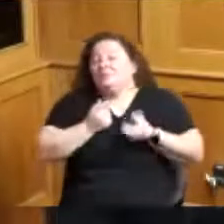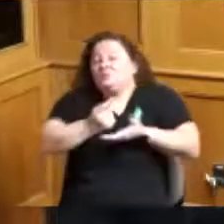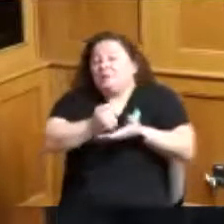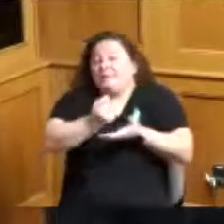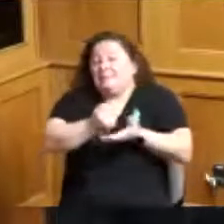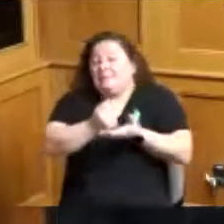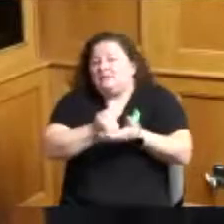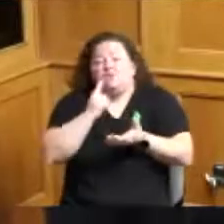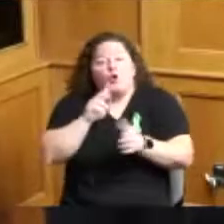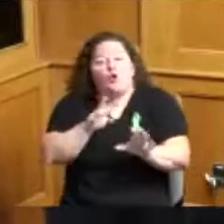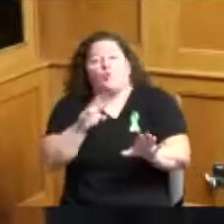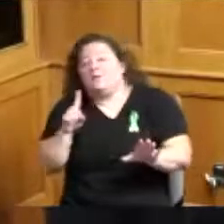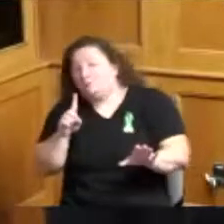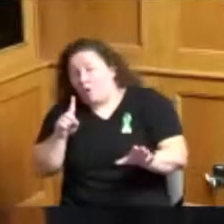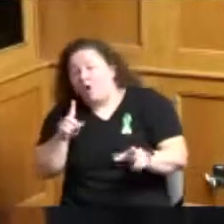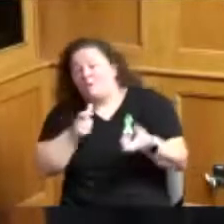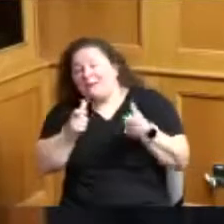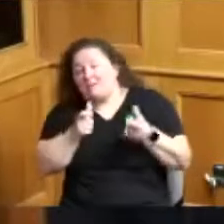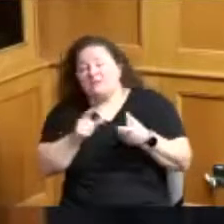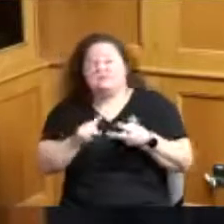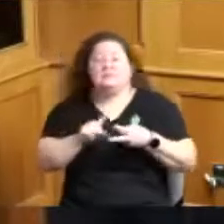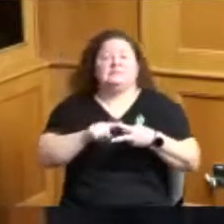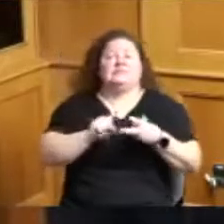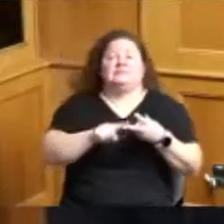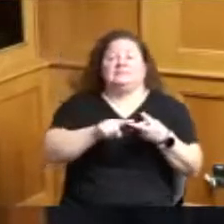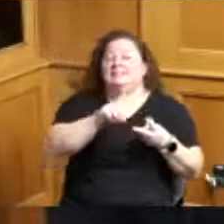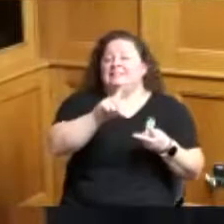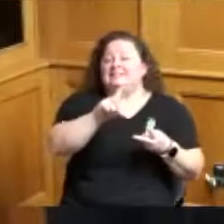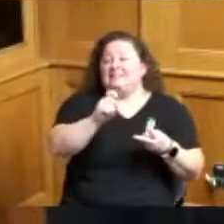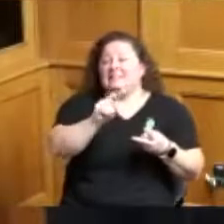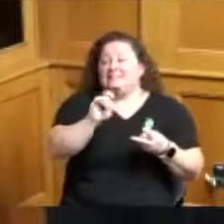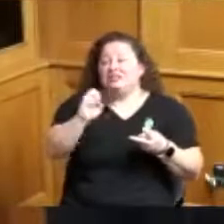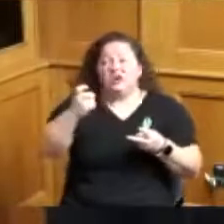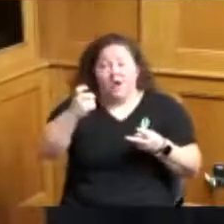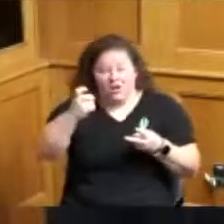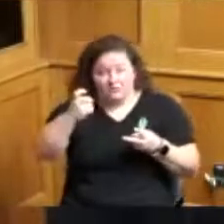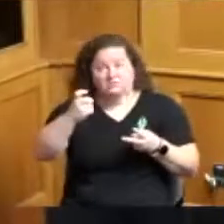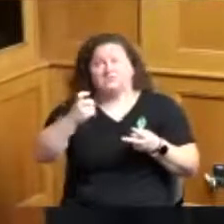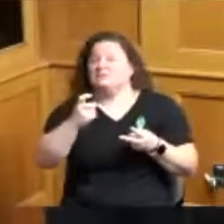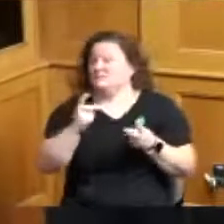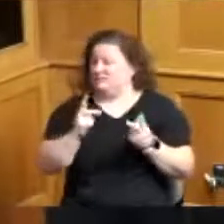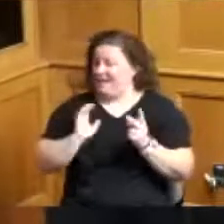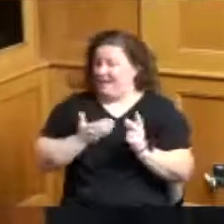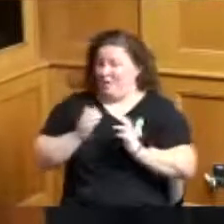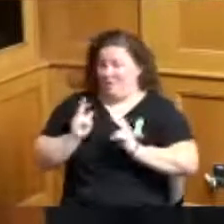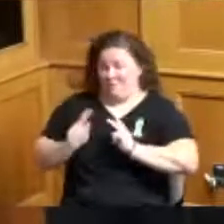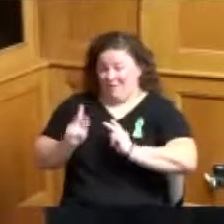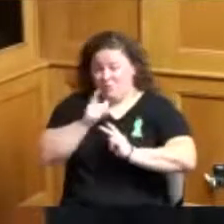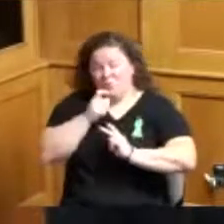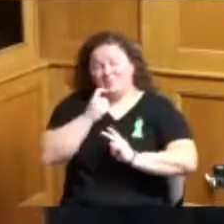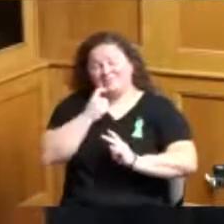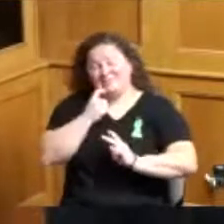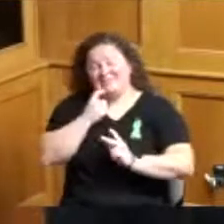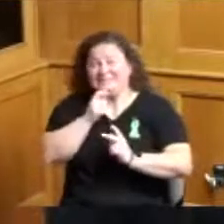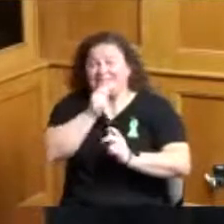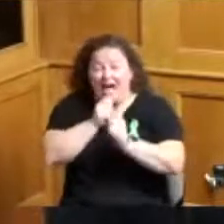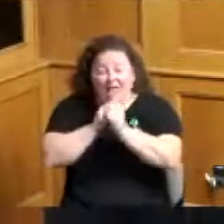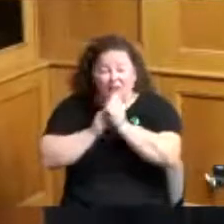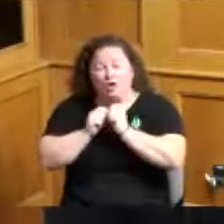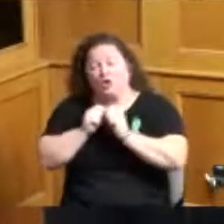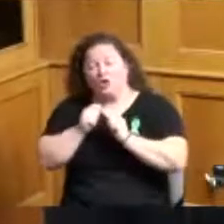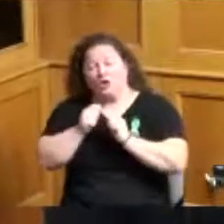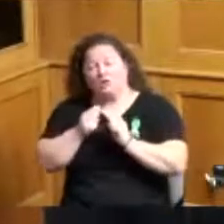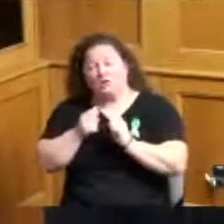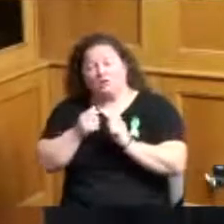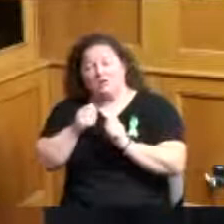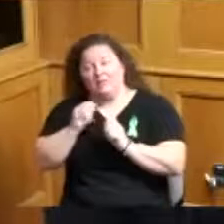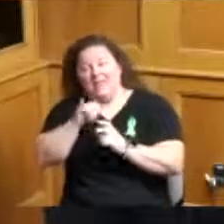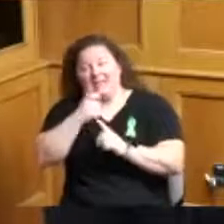the detox services that our citizens suffering from addiction need it's going to continue to be